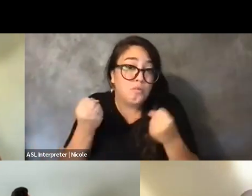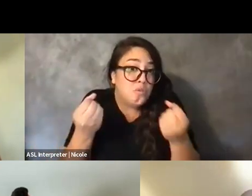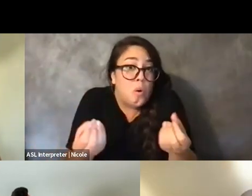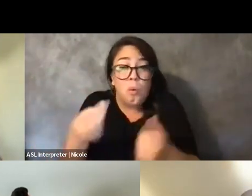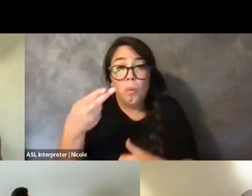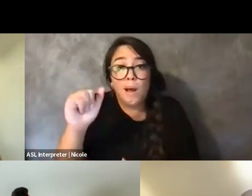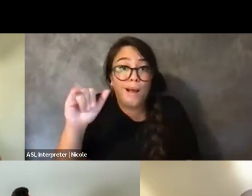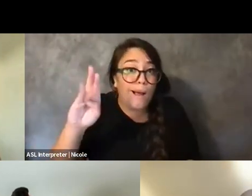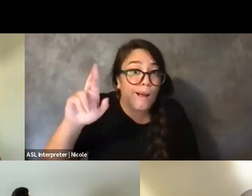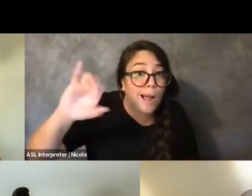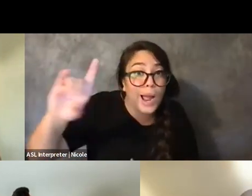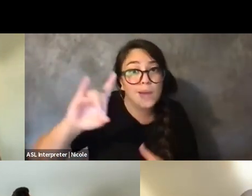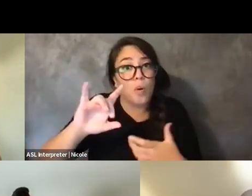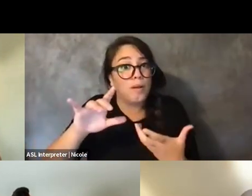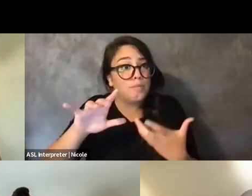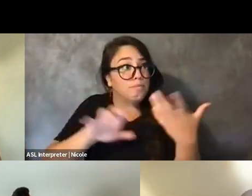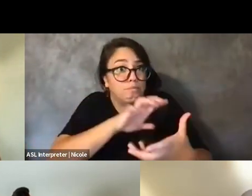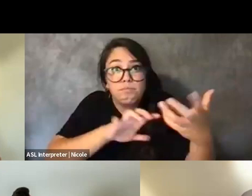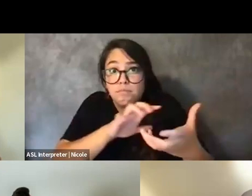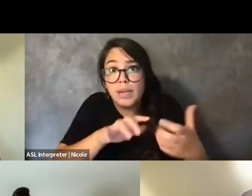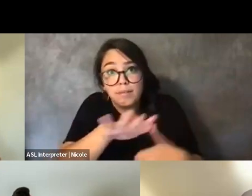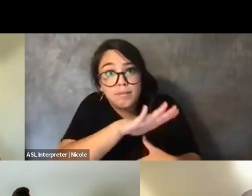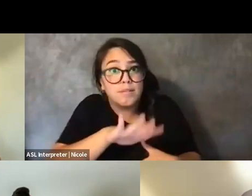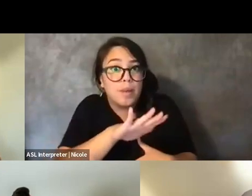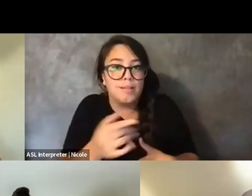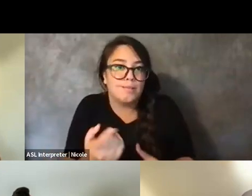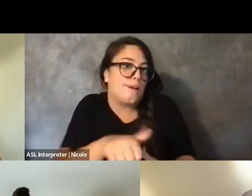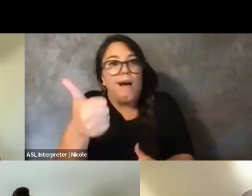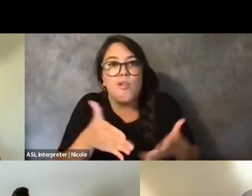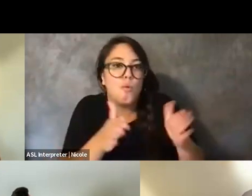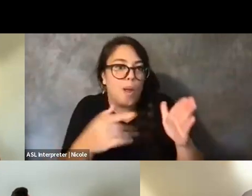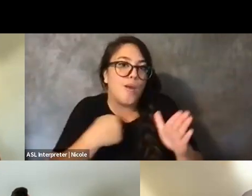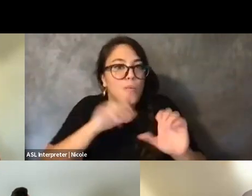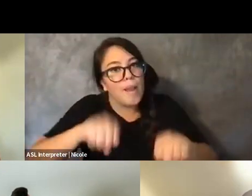that we can include each other, that we don't have to have folks that are not able